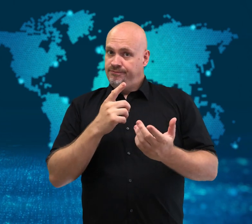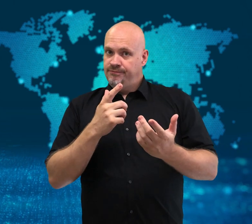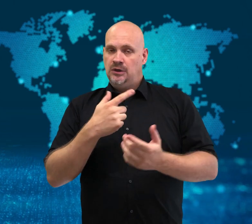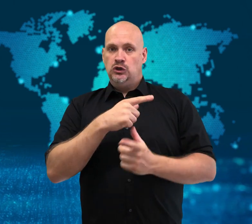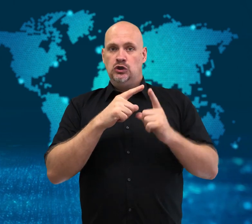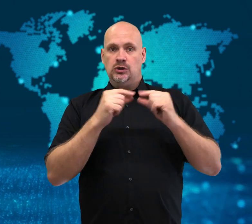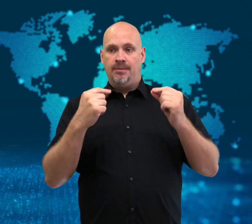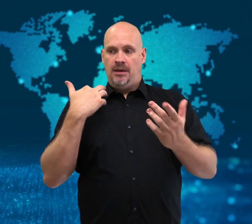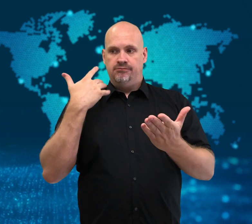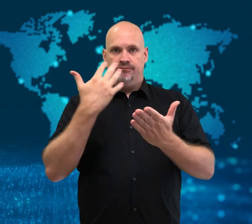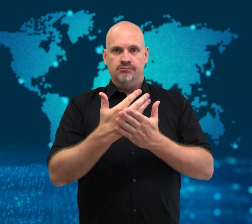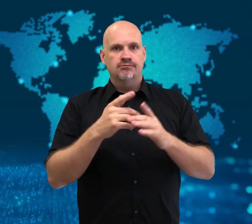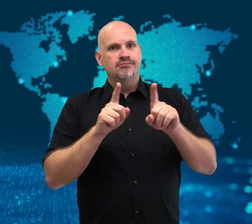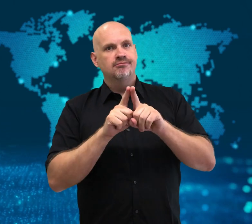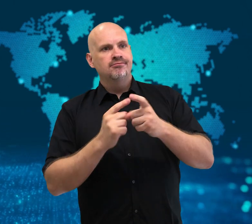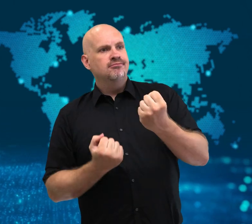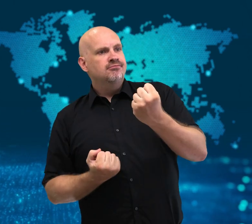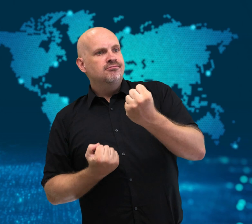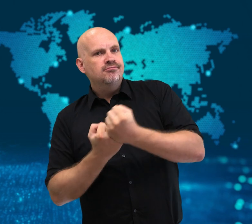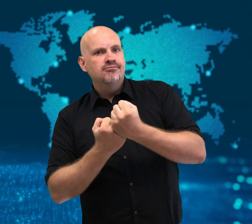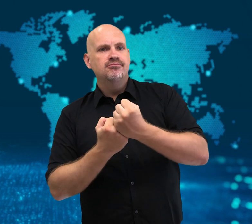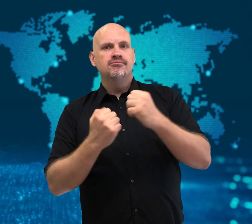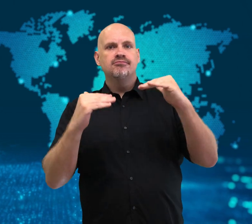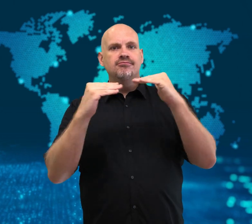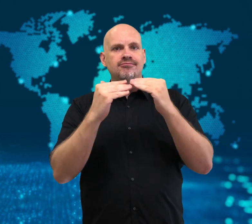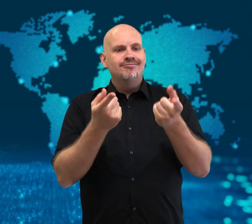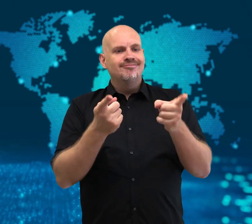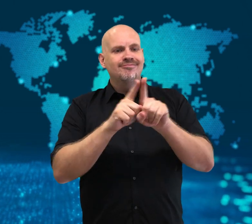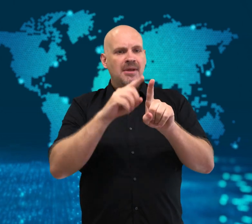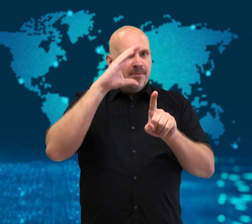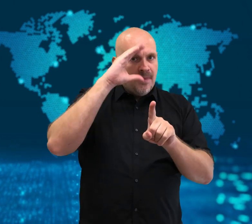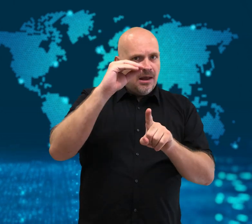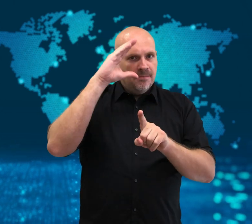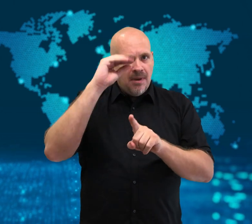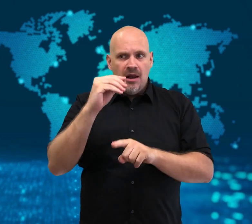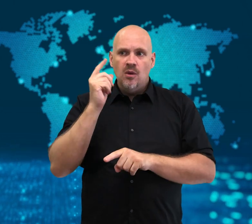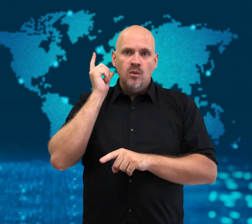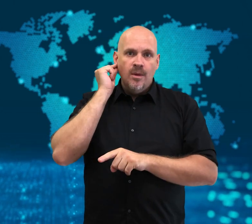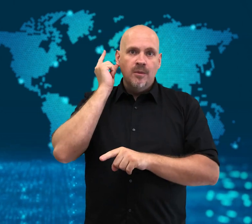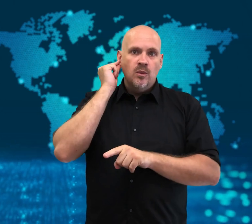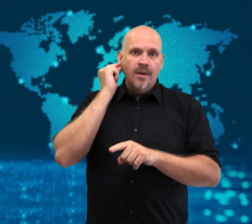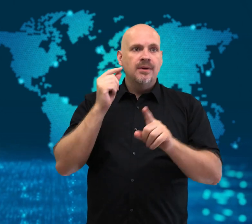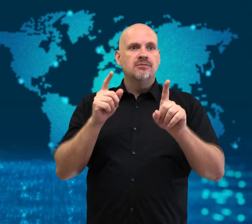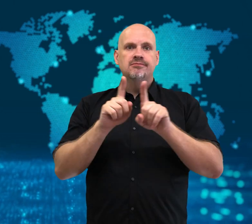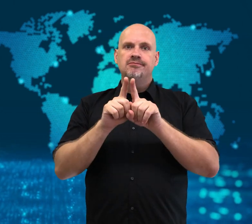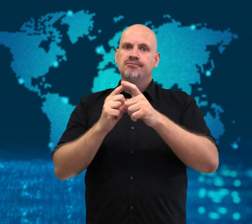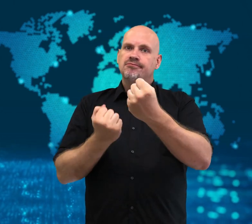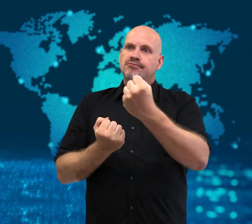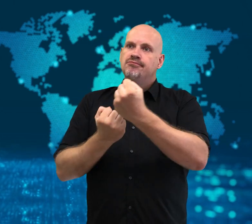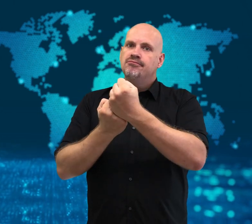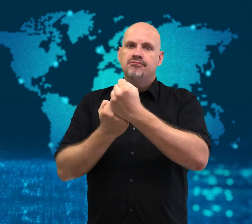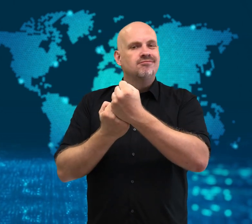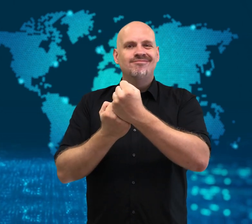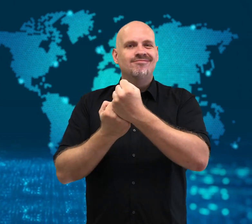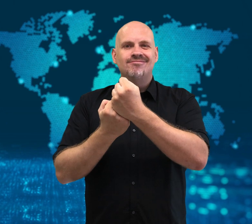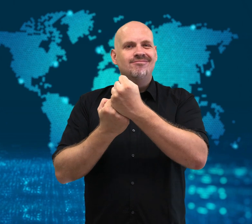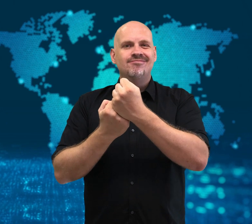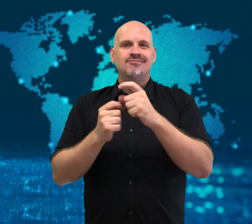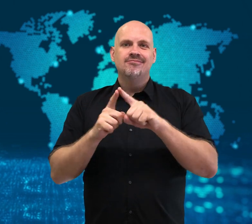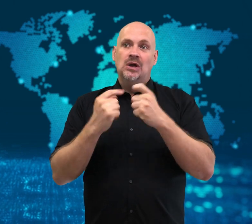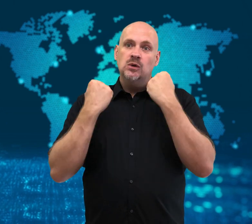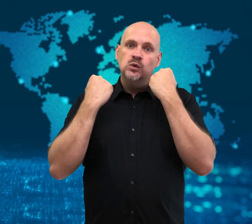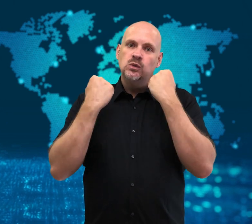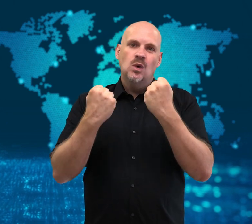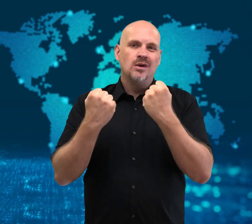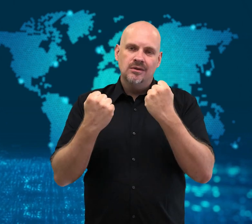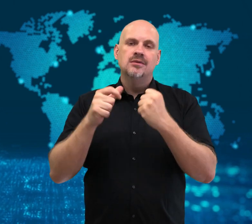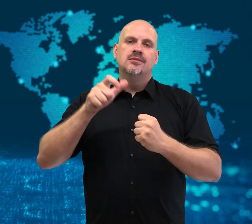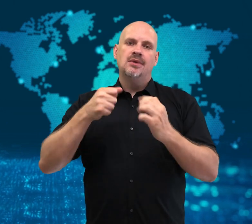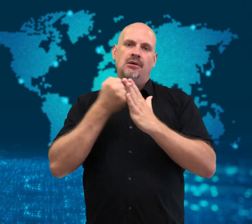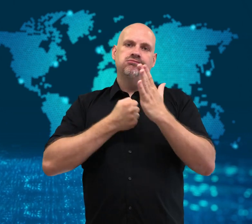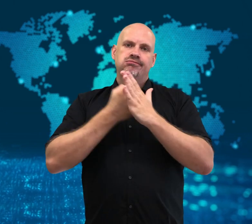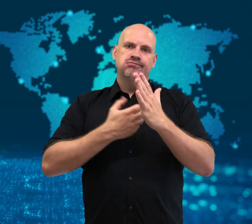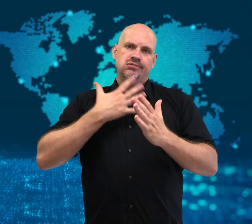People in Japan hope to push for passage of an equality law this